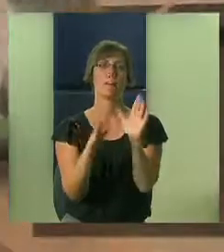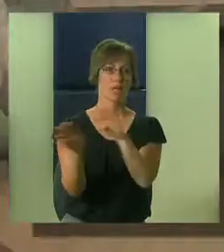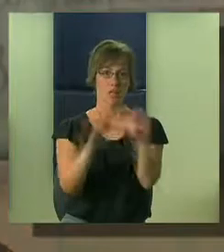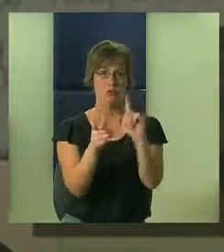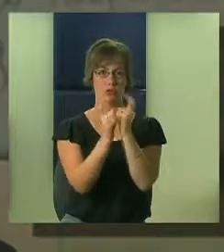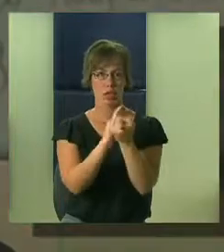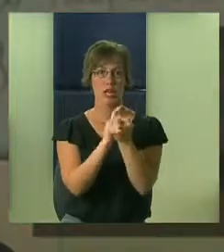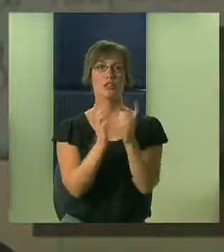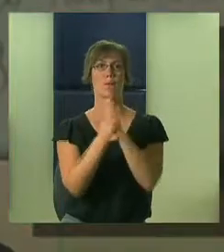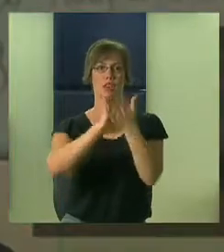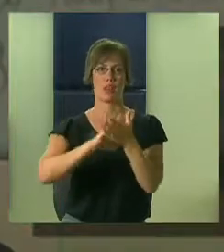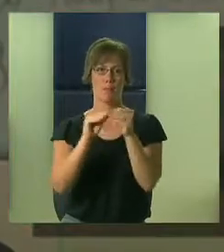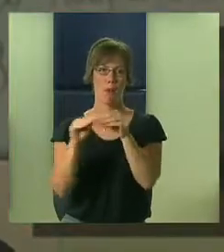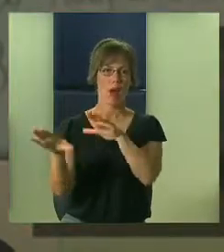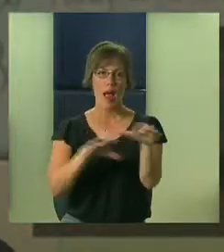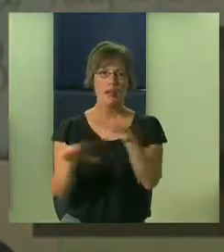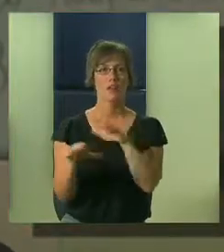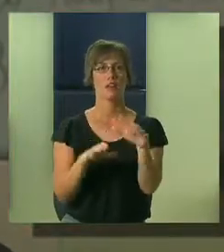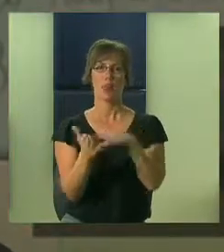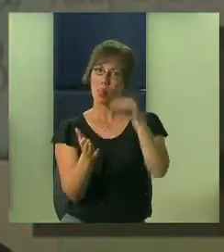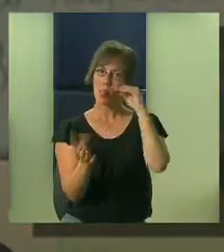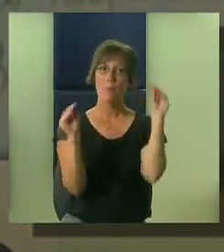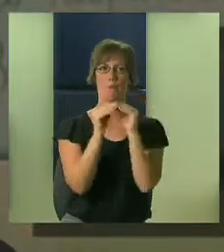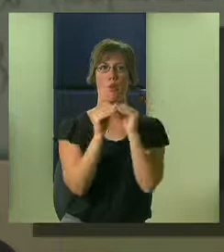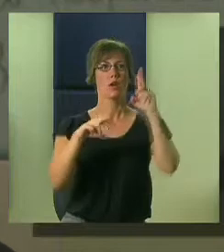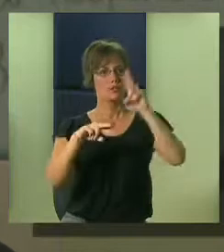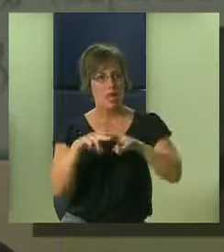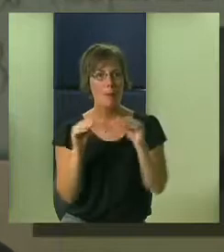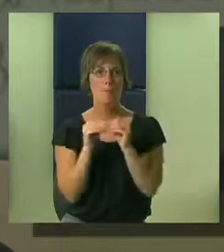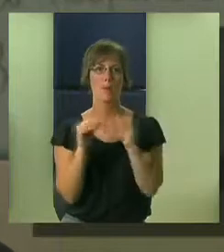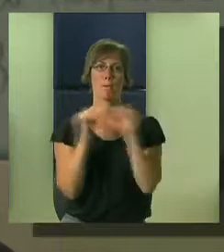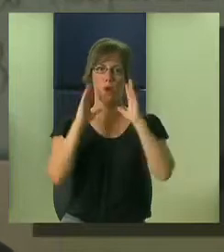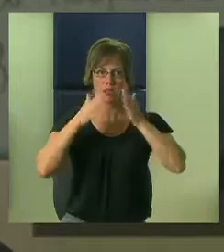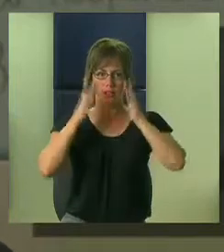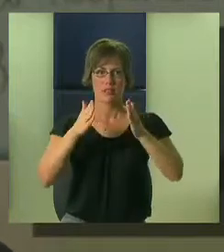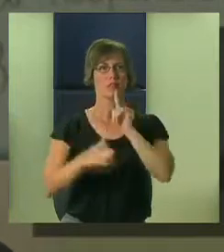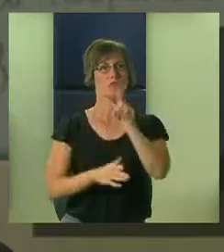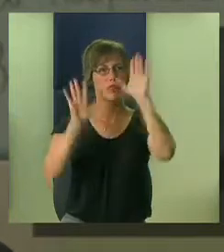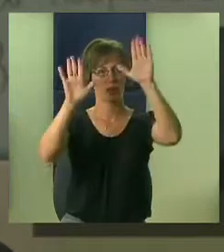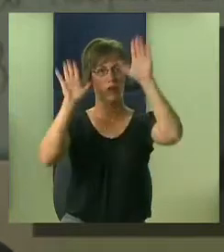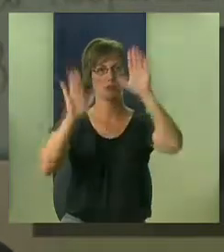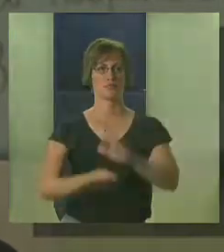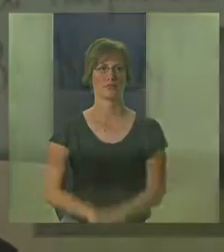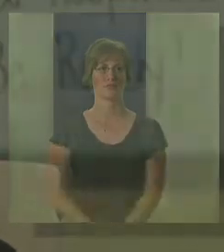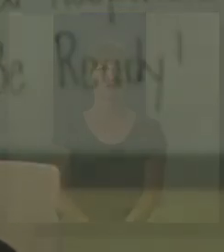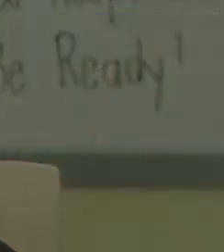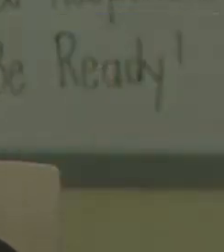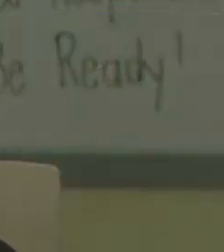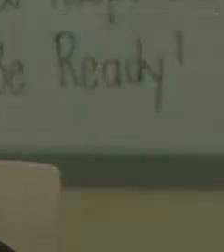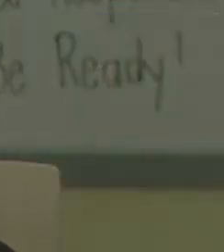one student, and then I would carry it over to all the other students. Their behavior